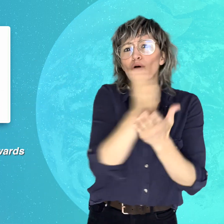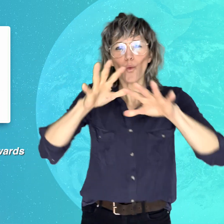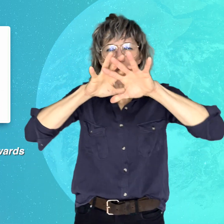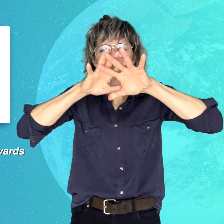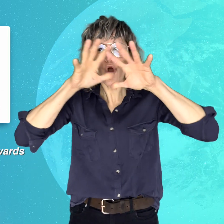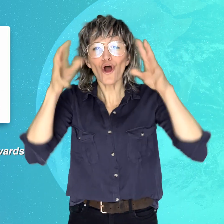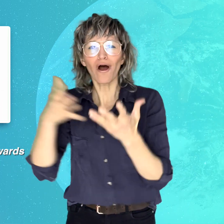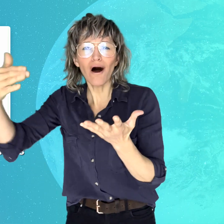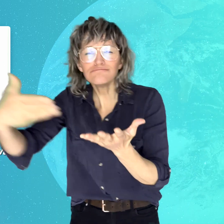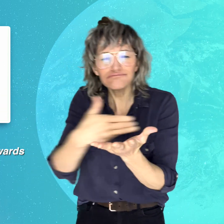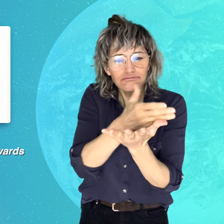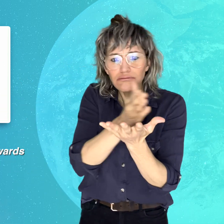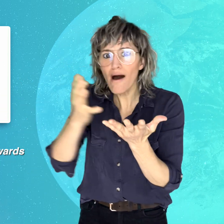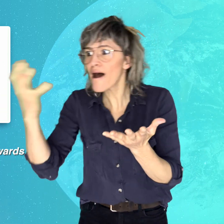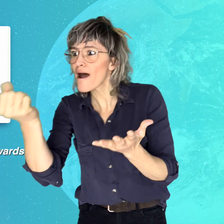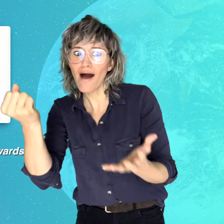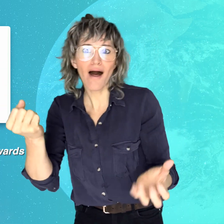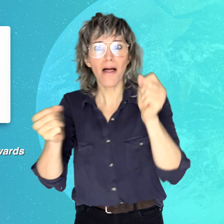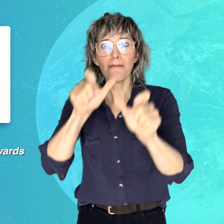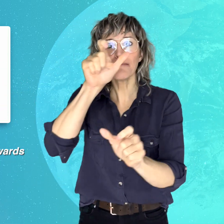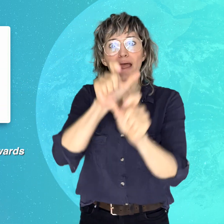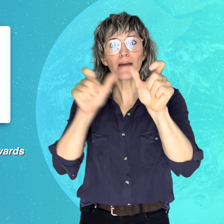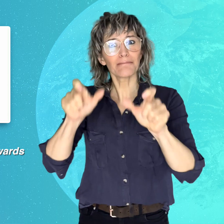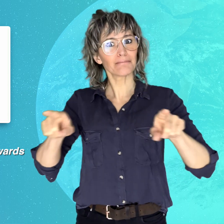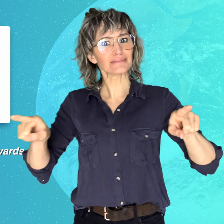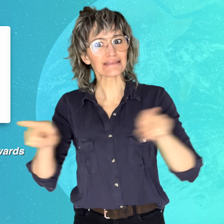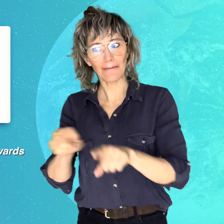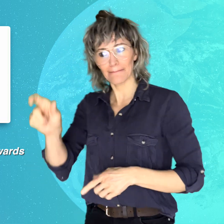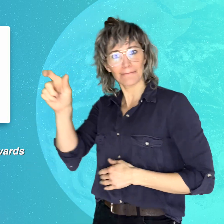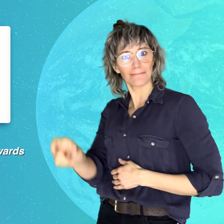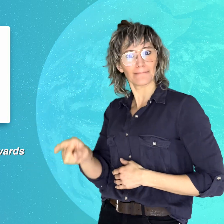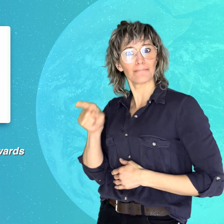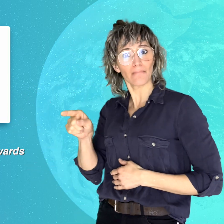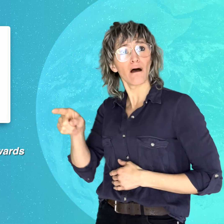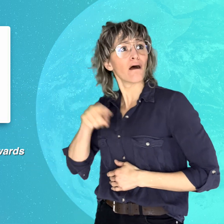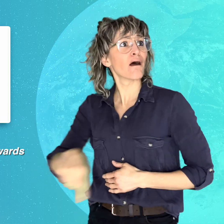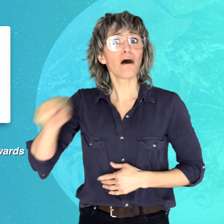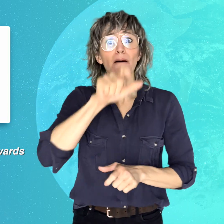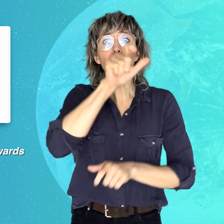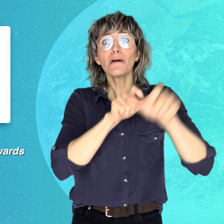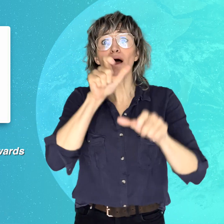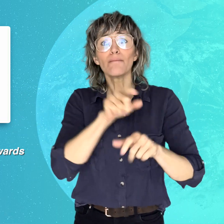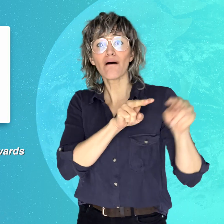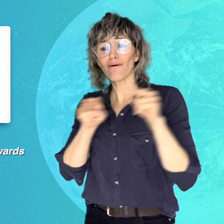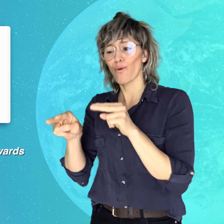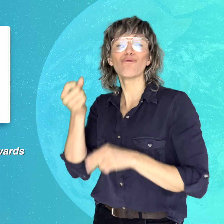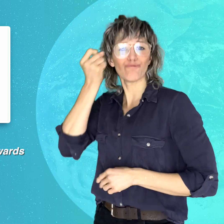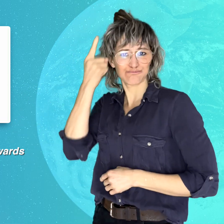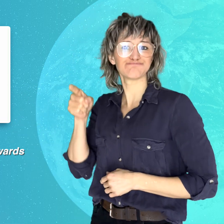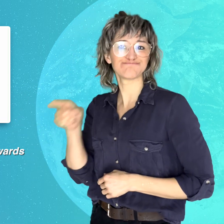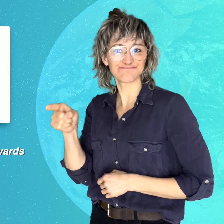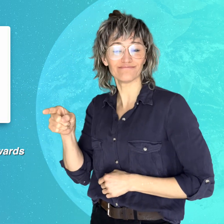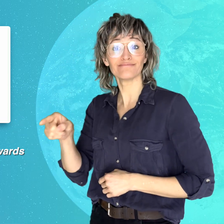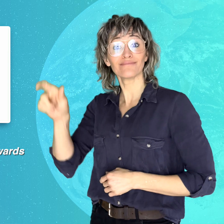like him and people who will understand him. Lawand takes a dangerous